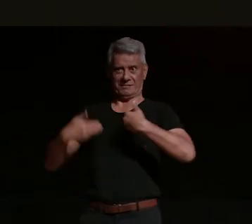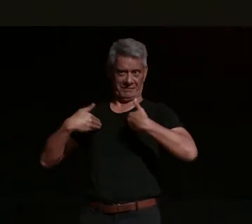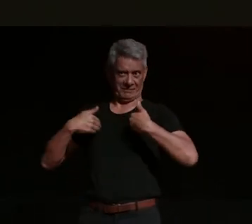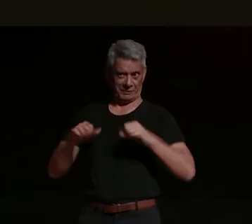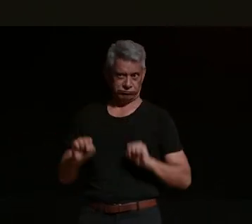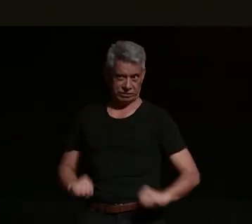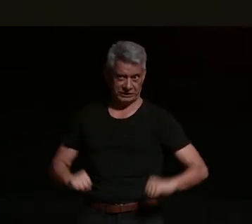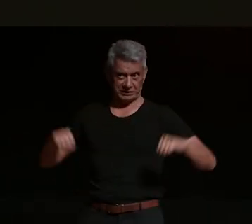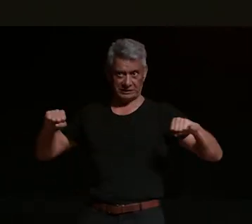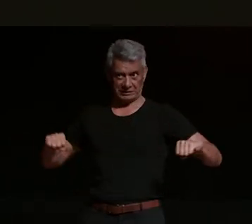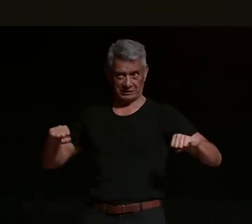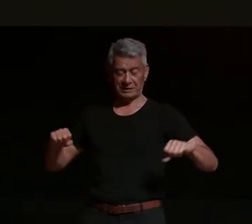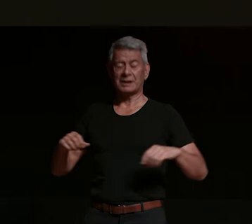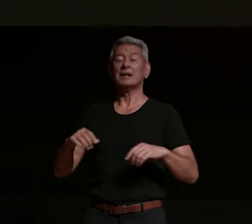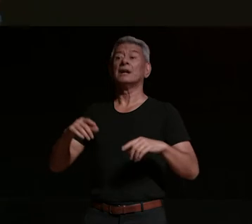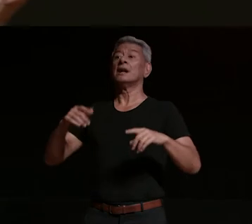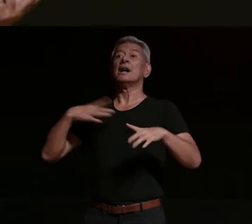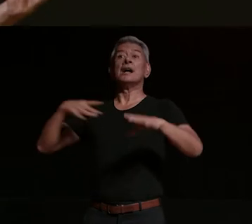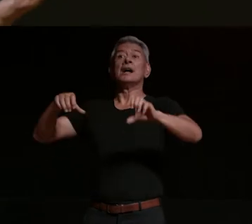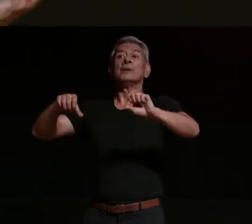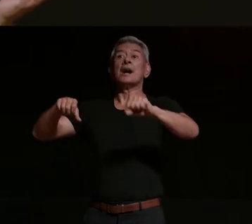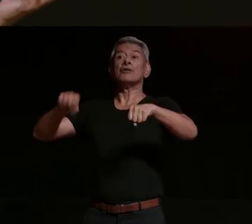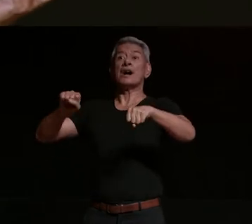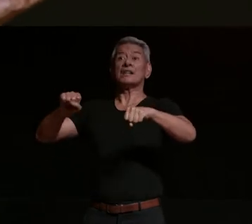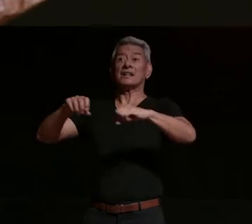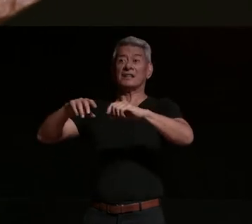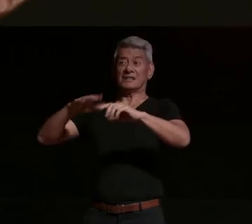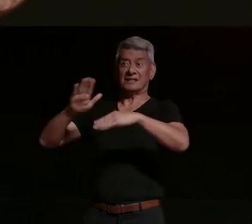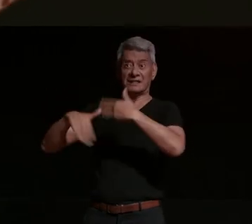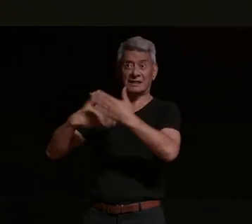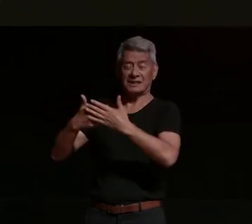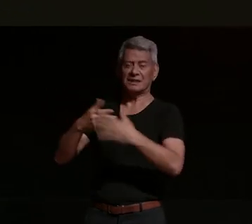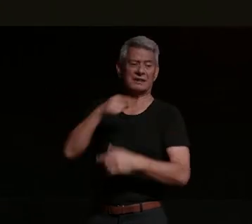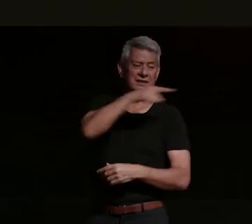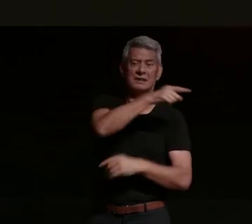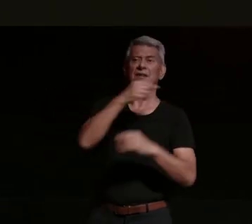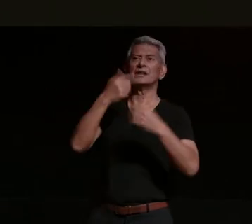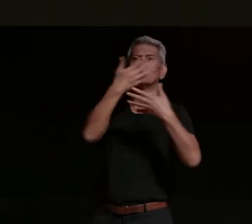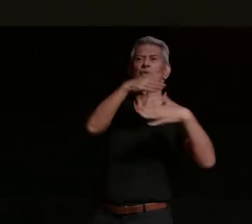in my writing career i previously being in new zealand it's really cold in new zealand